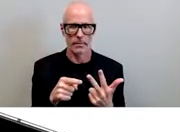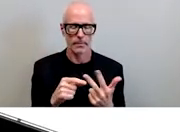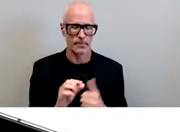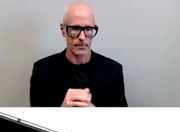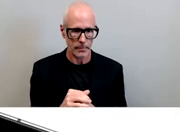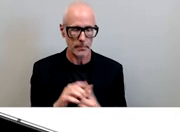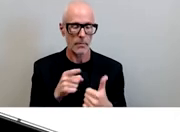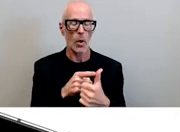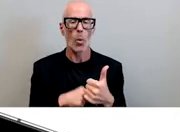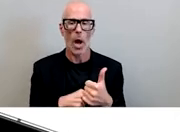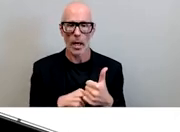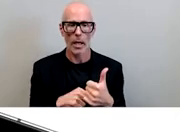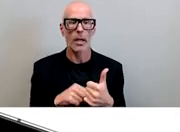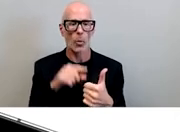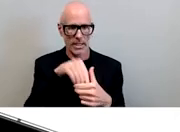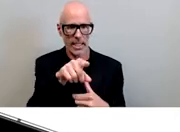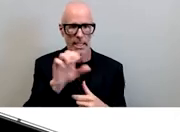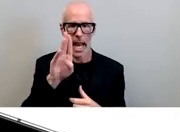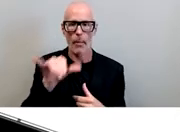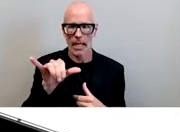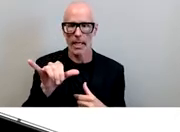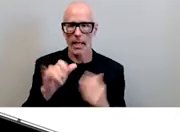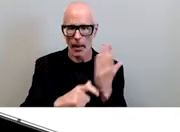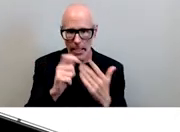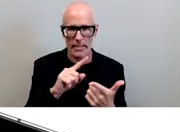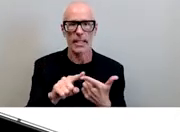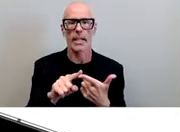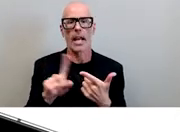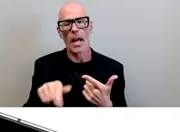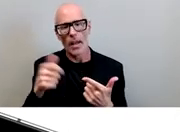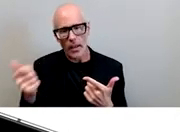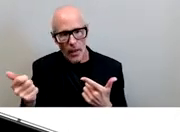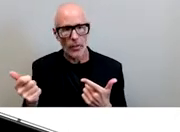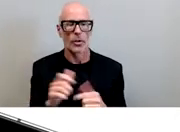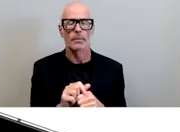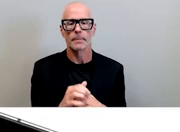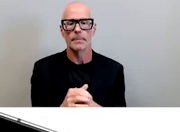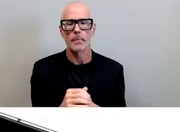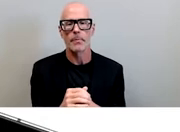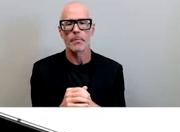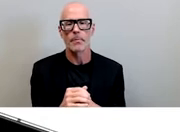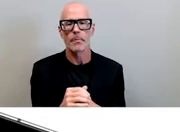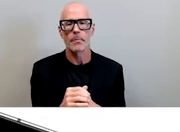one was in ebony magazine and the other another was in the griot two of the three pieces right one